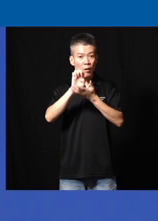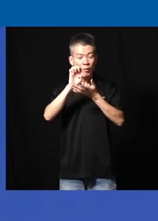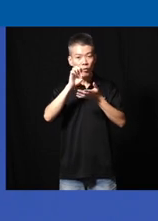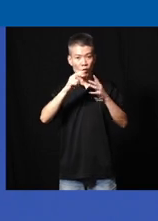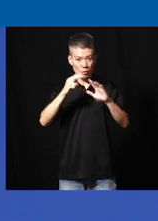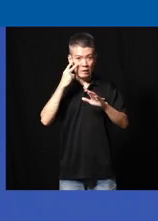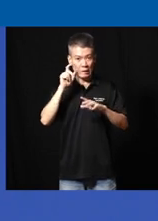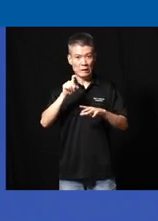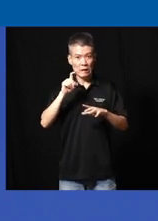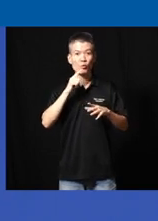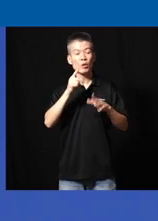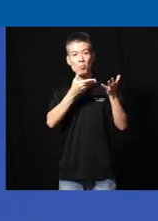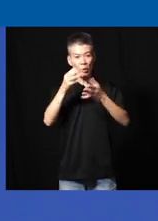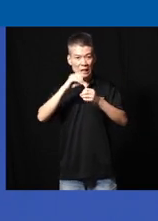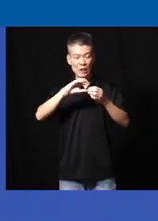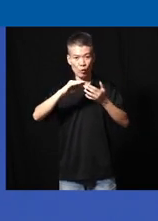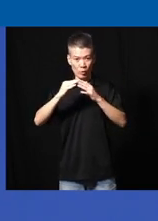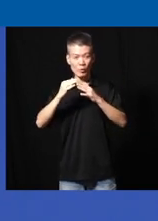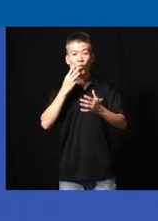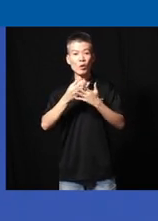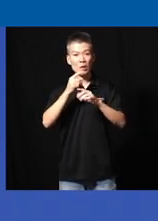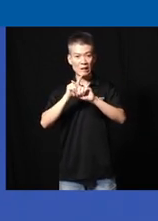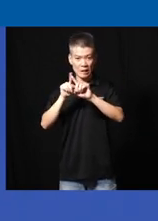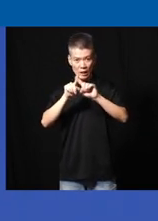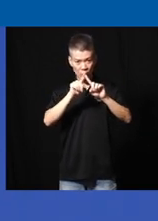there's a need to really bring in the community right from all the different components you know